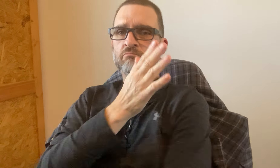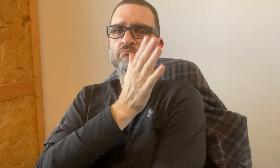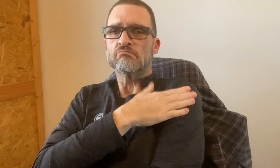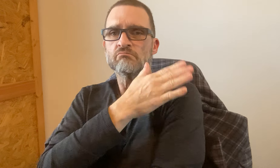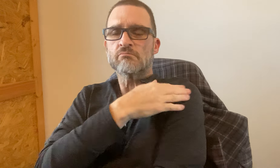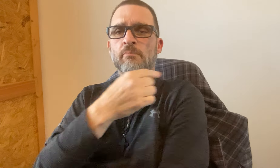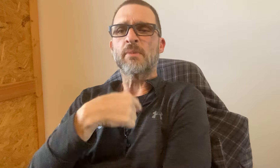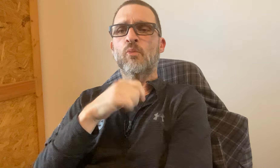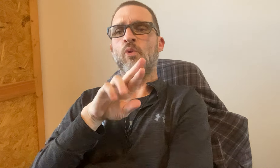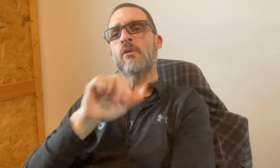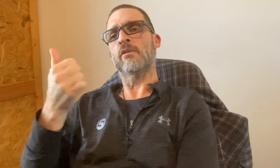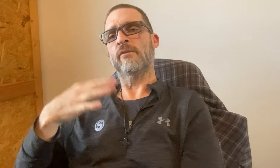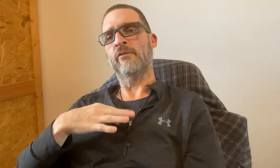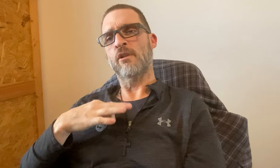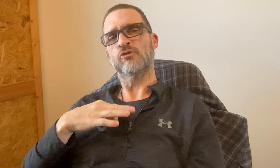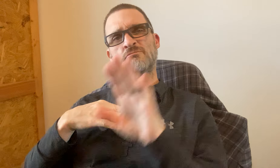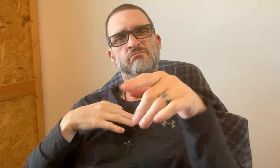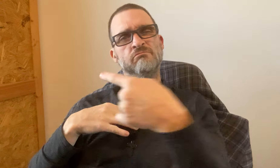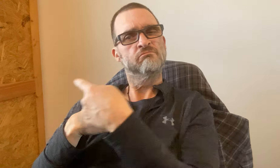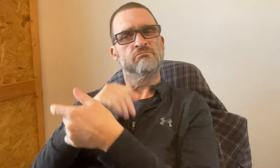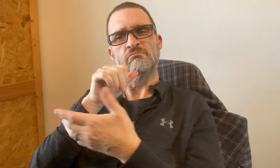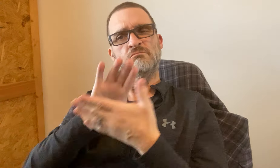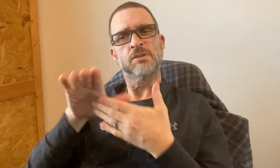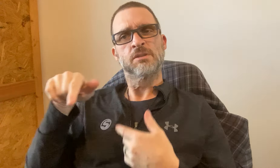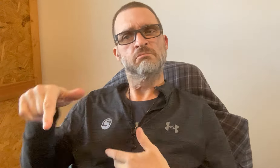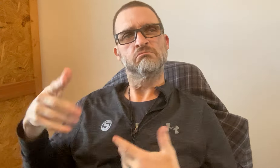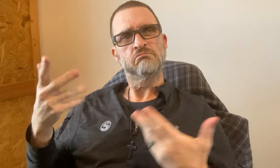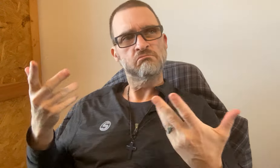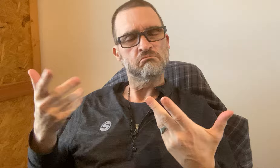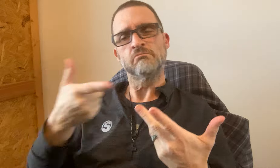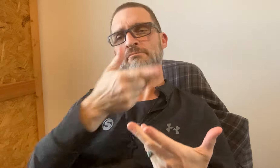If you have any problems, let me know or one of the other volunteers. Let them know that the table is not clean.